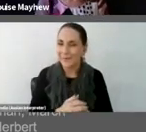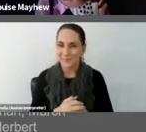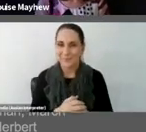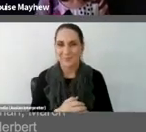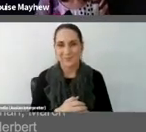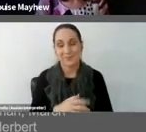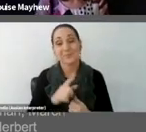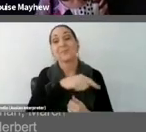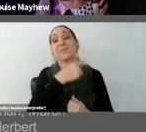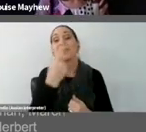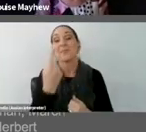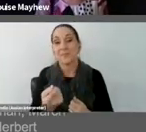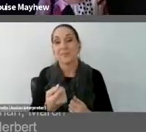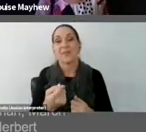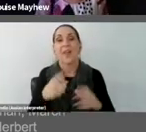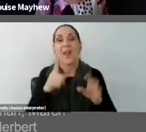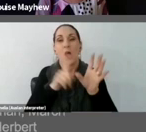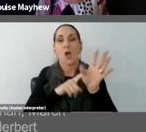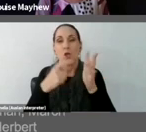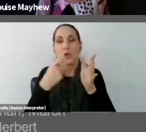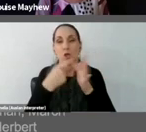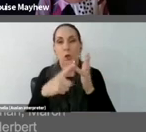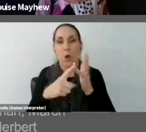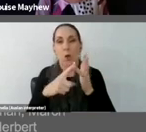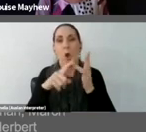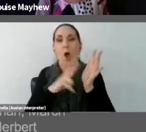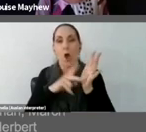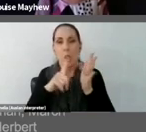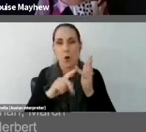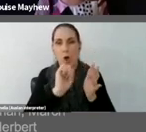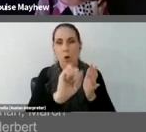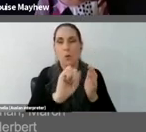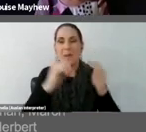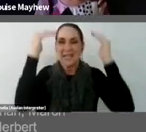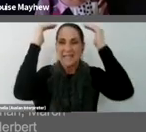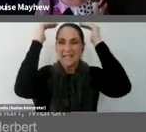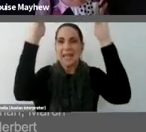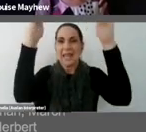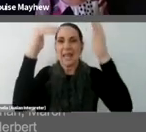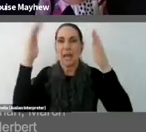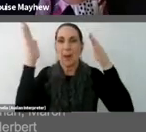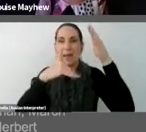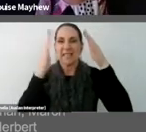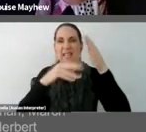And finally we have Yoko Ono's Ceiling Painting/Yes Painting